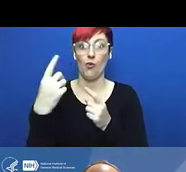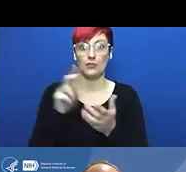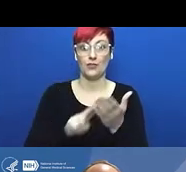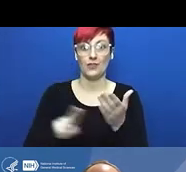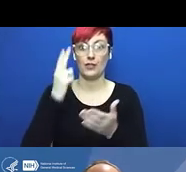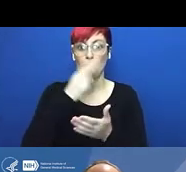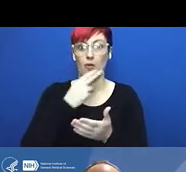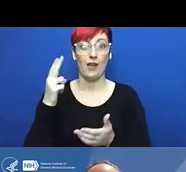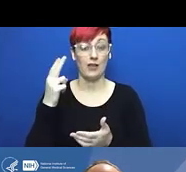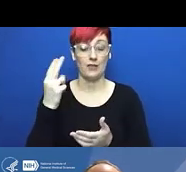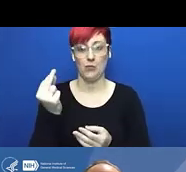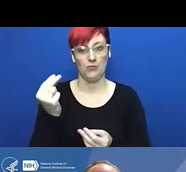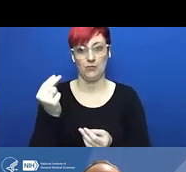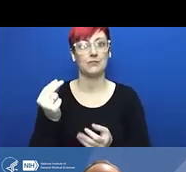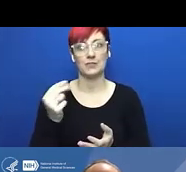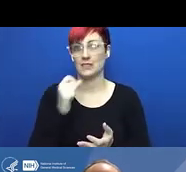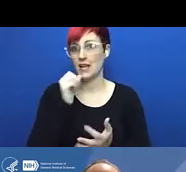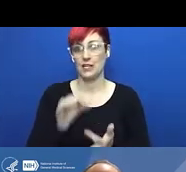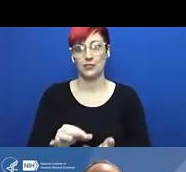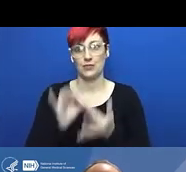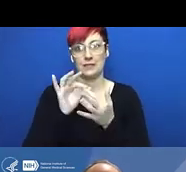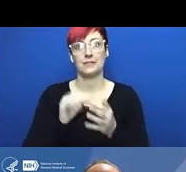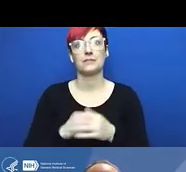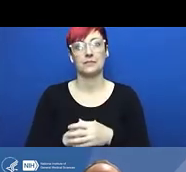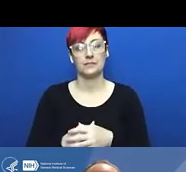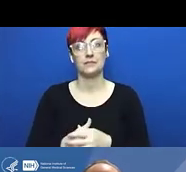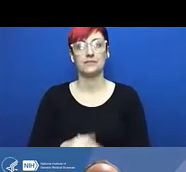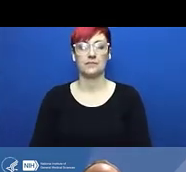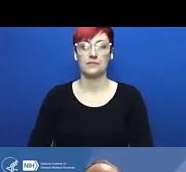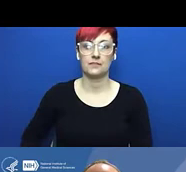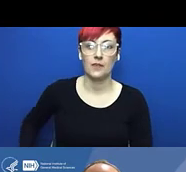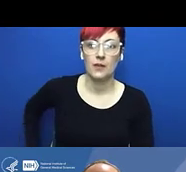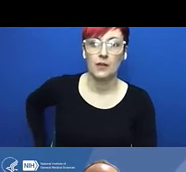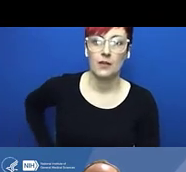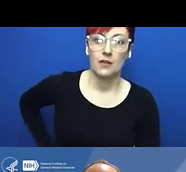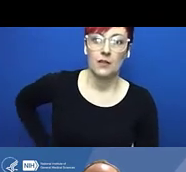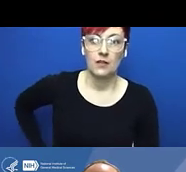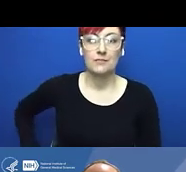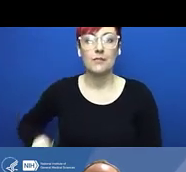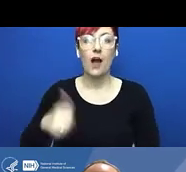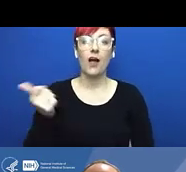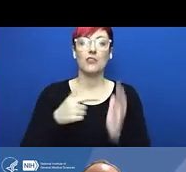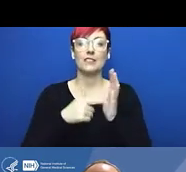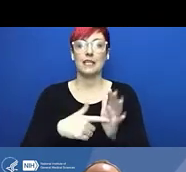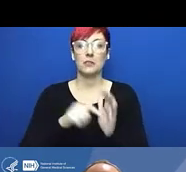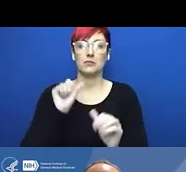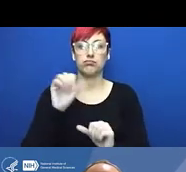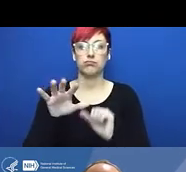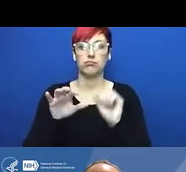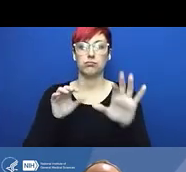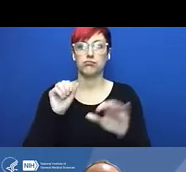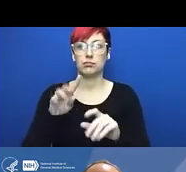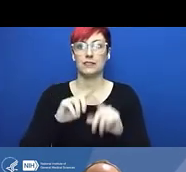she was using a pyrogenic chemical, t-Butyllithium, and she had not actually received proper training